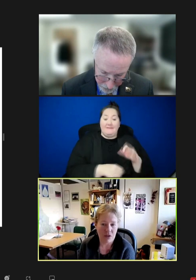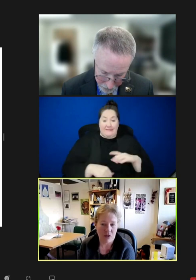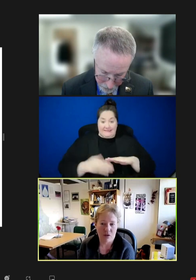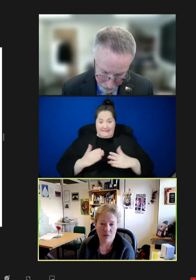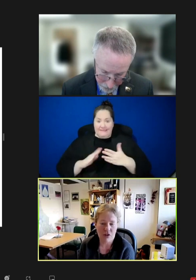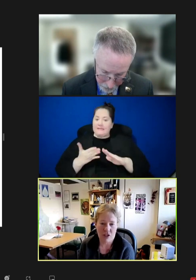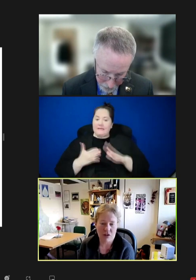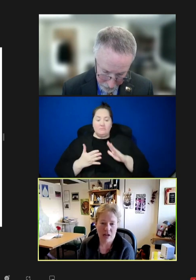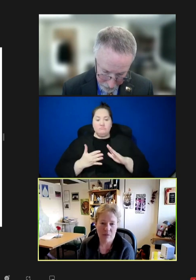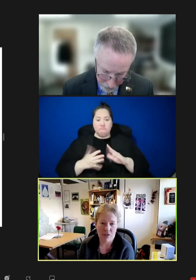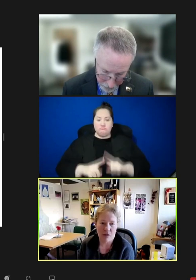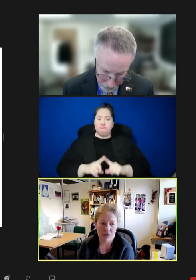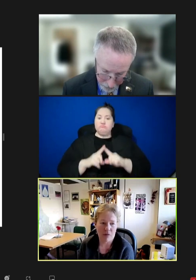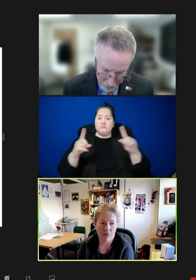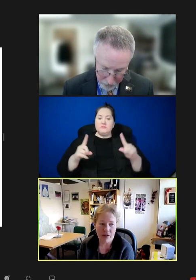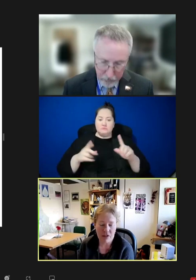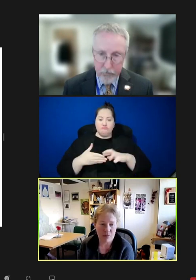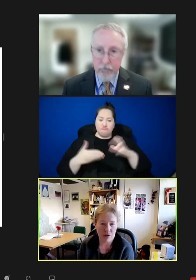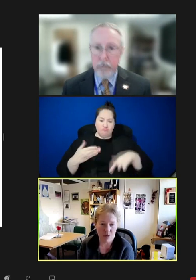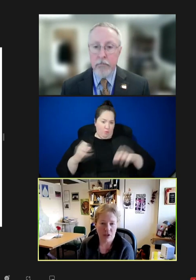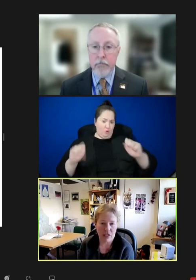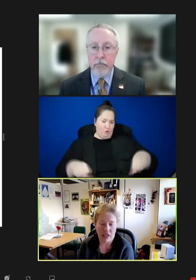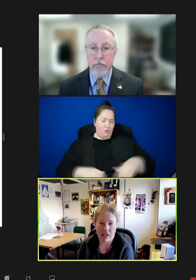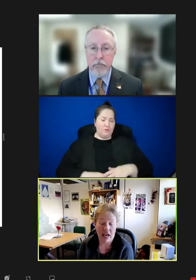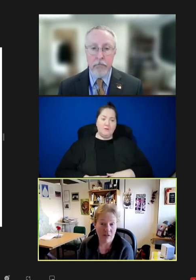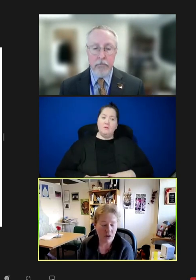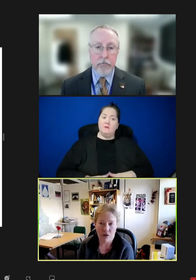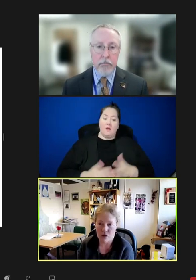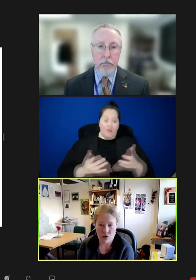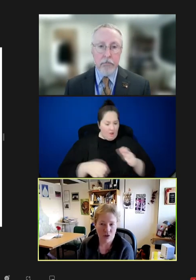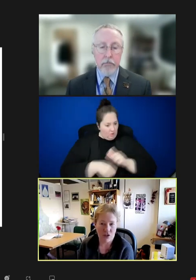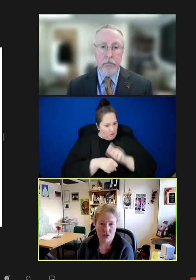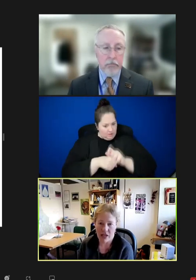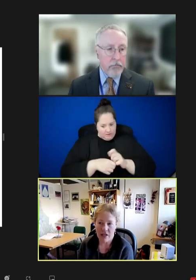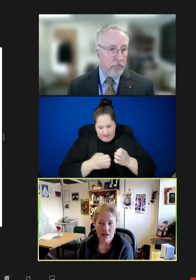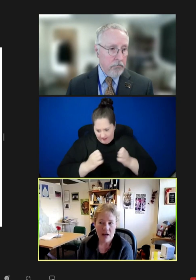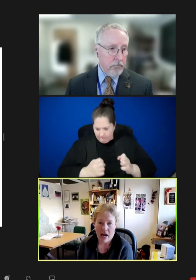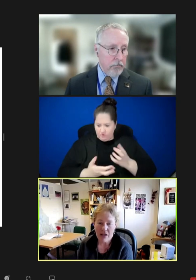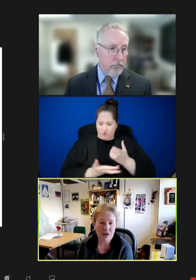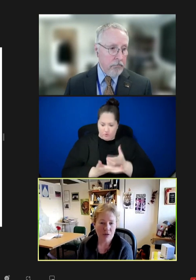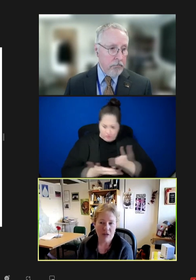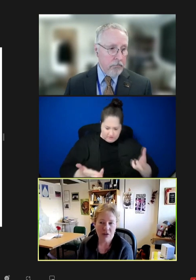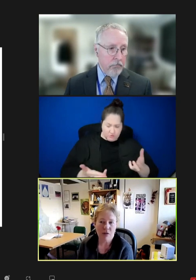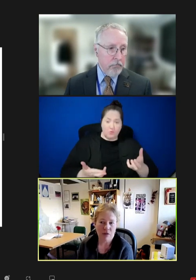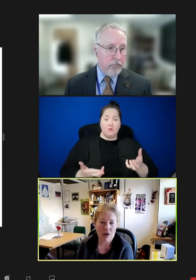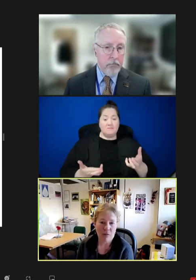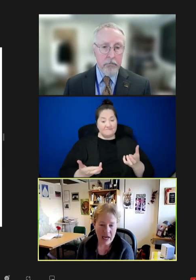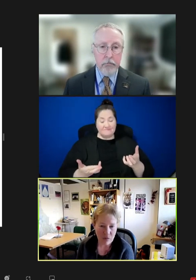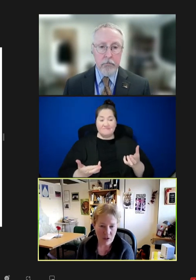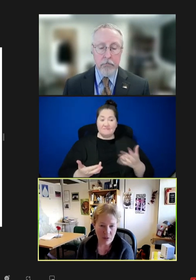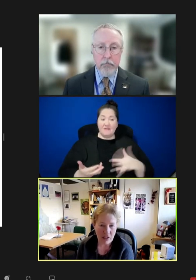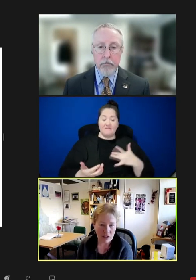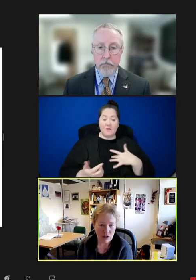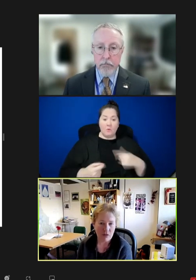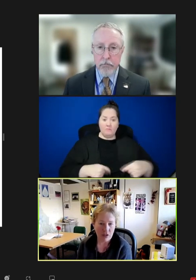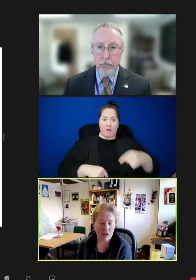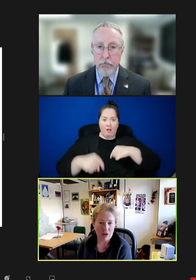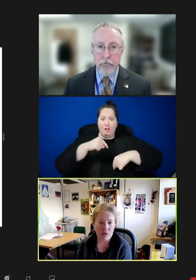So, I appreciate your comments about the immense amount of work and effort and resources that I think, I feel like we've gone backwards because of COVID. You know,